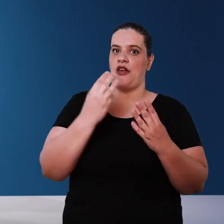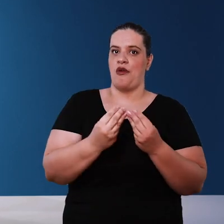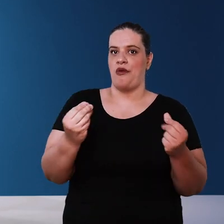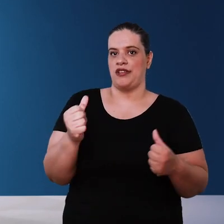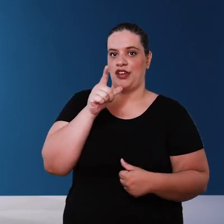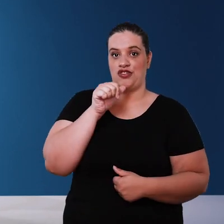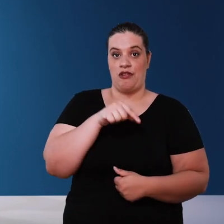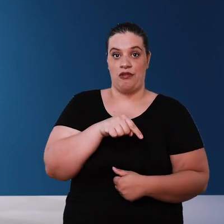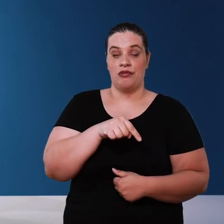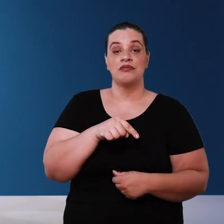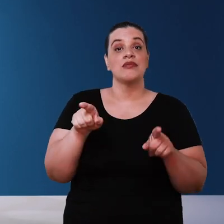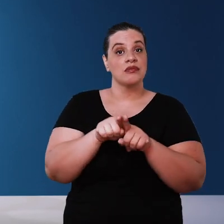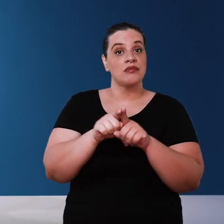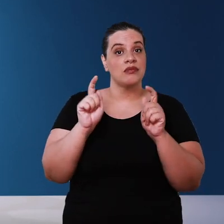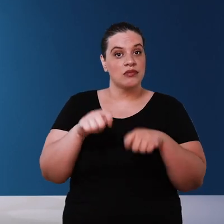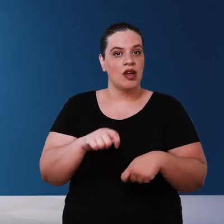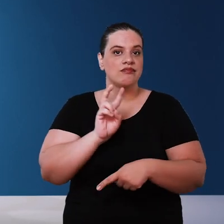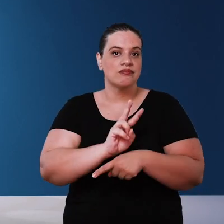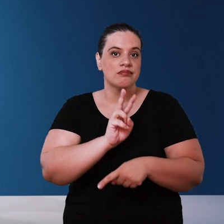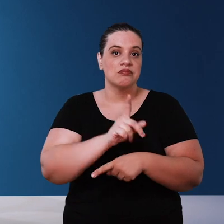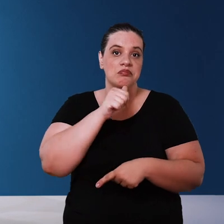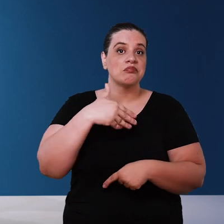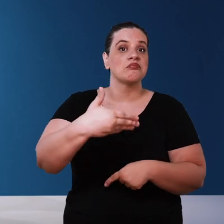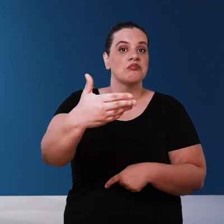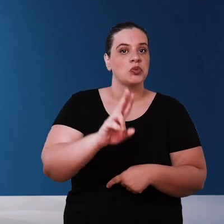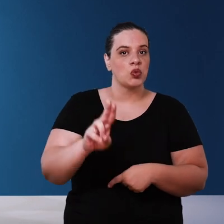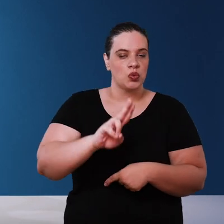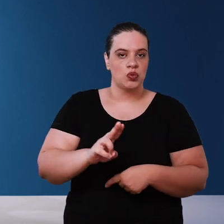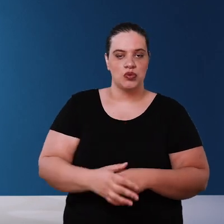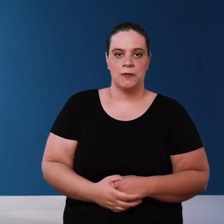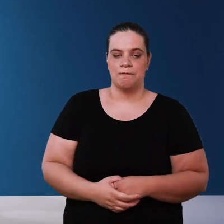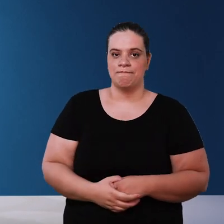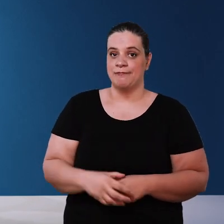good quality. This will allow us to save water to use whenever we want if we don't take